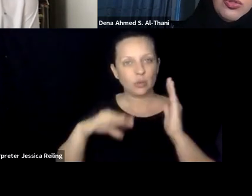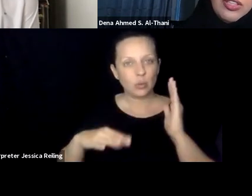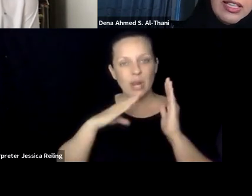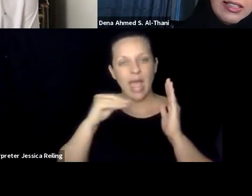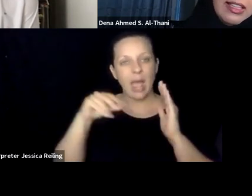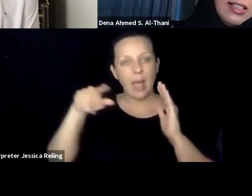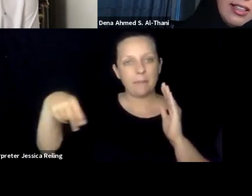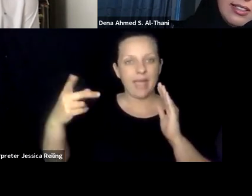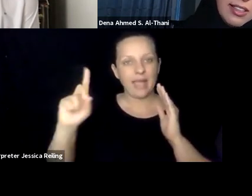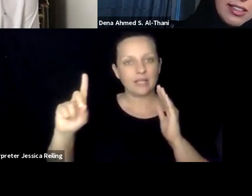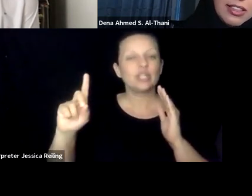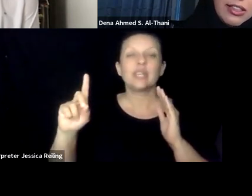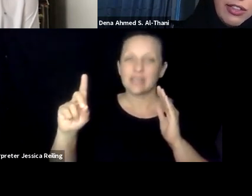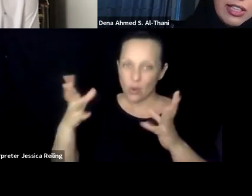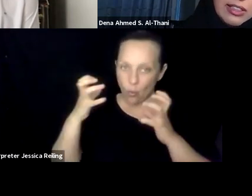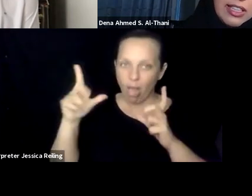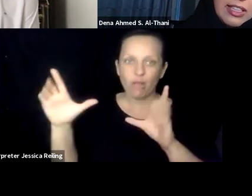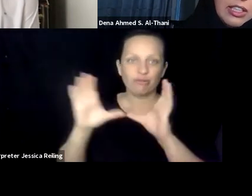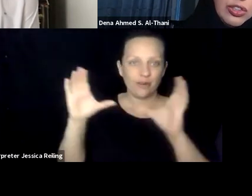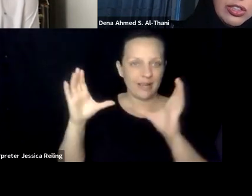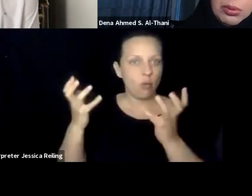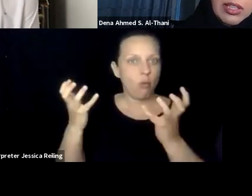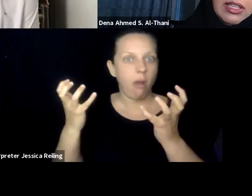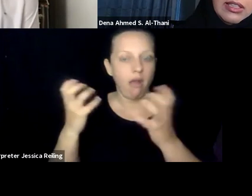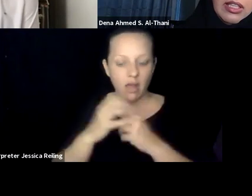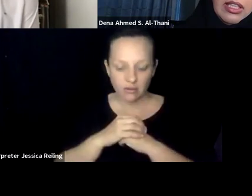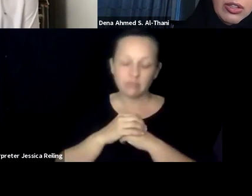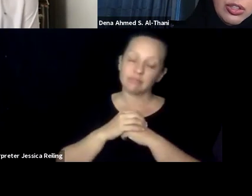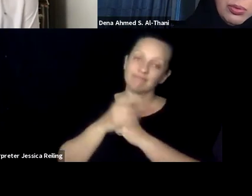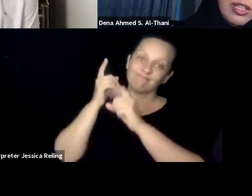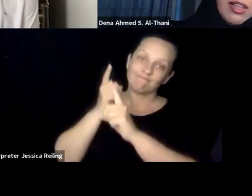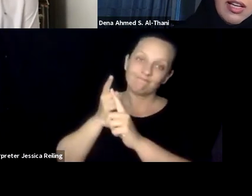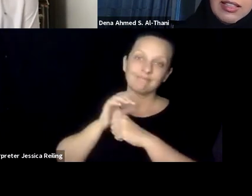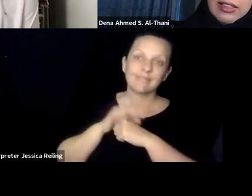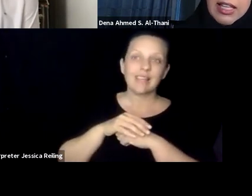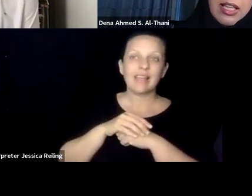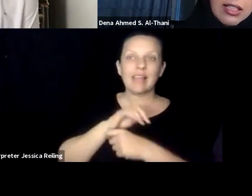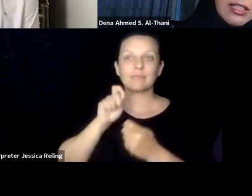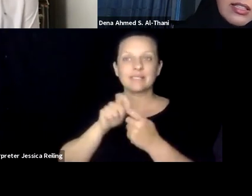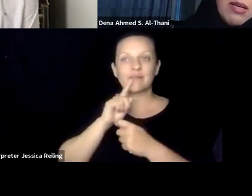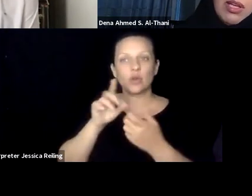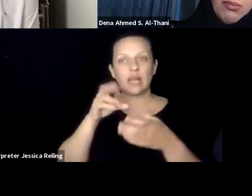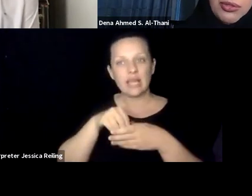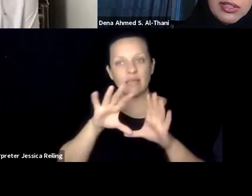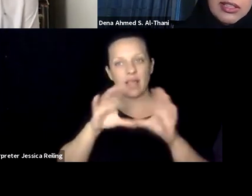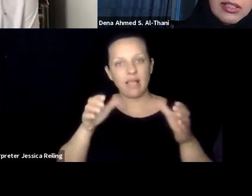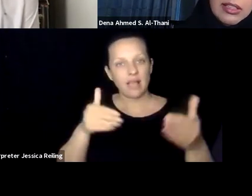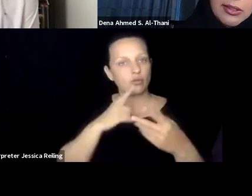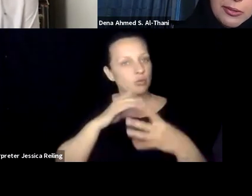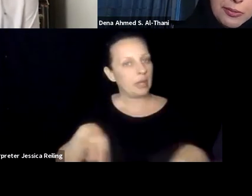I've seen some of my own post-graduate students, my master students and PhD working toward attaining these certificates.